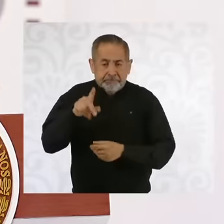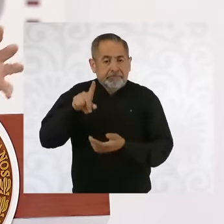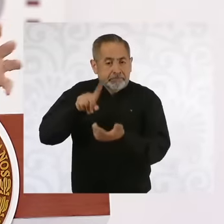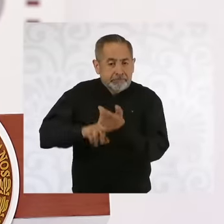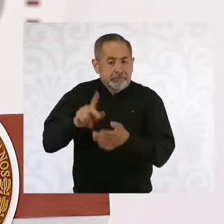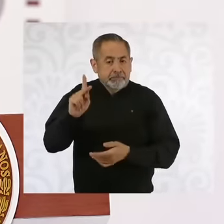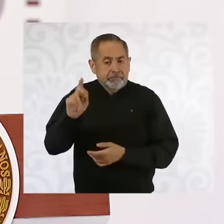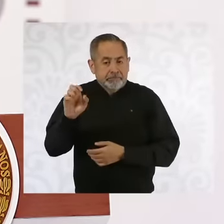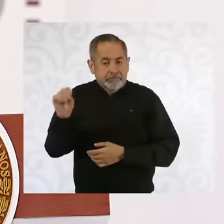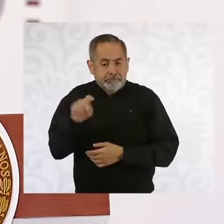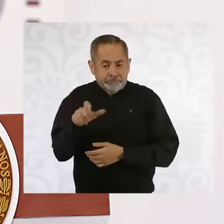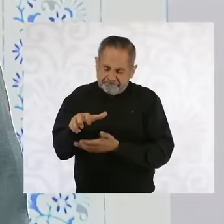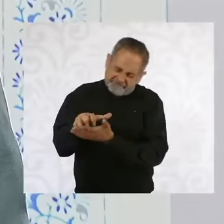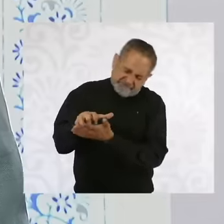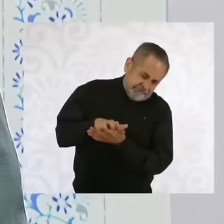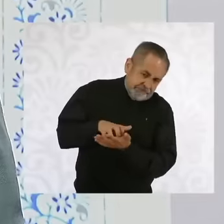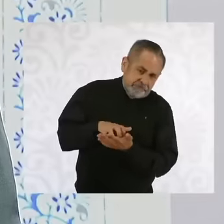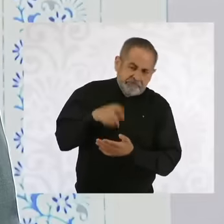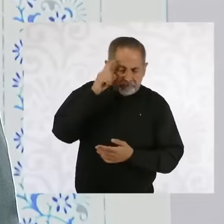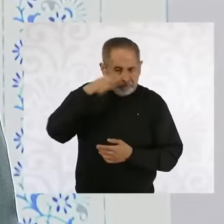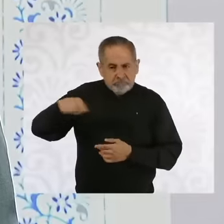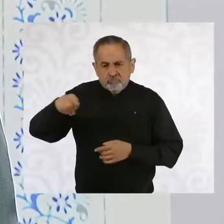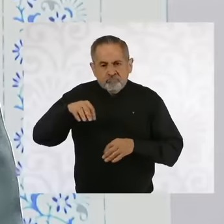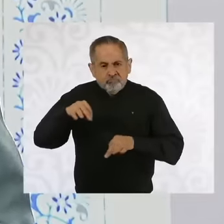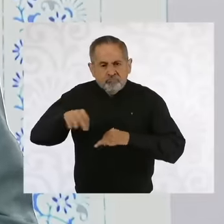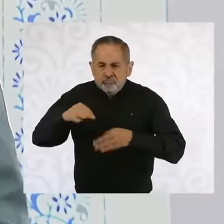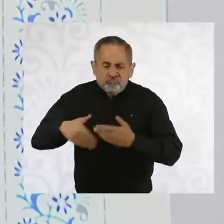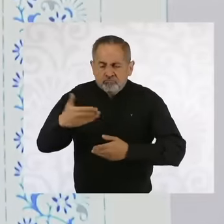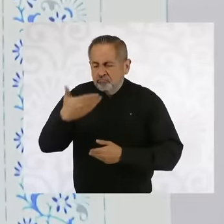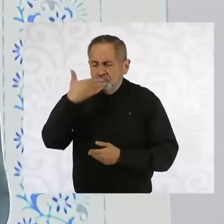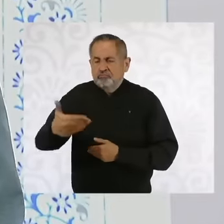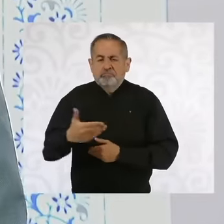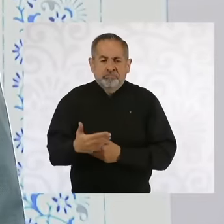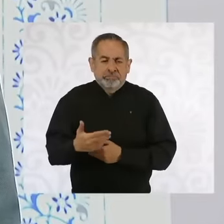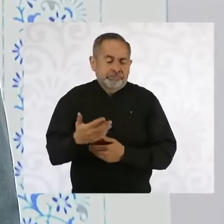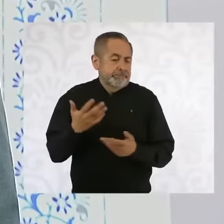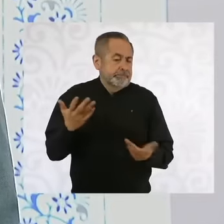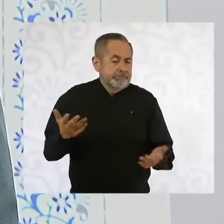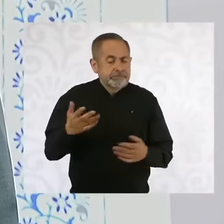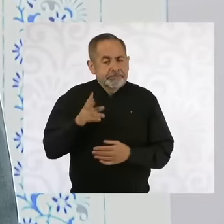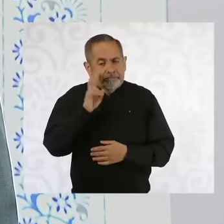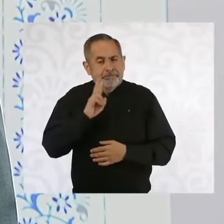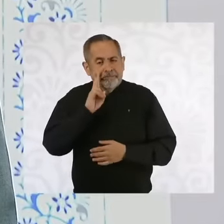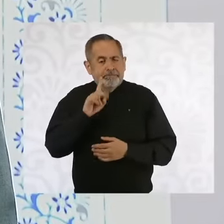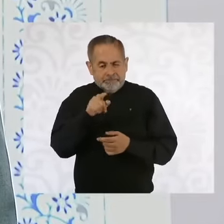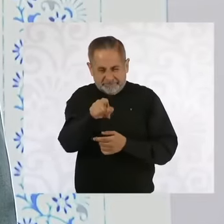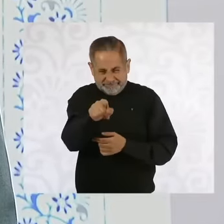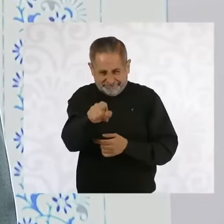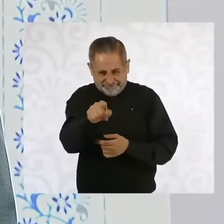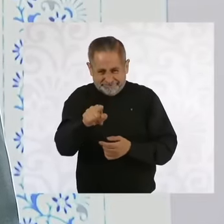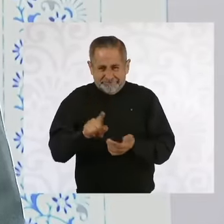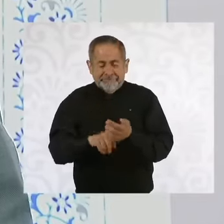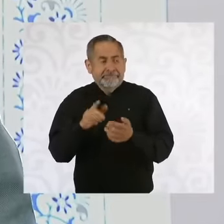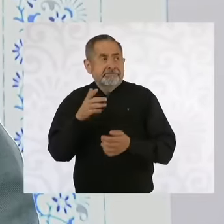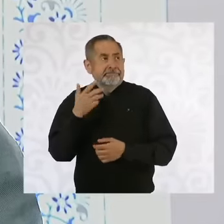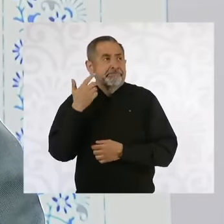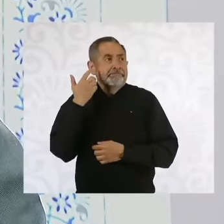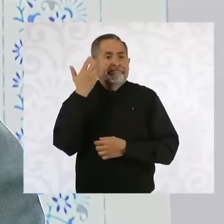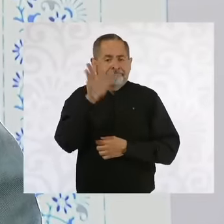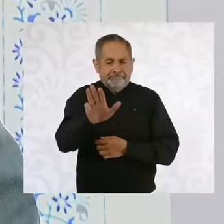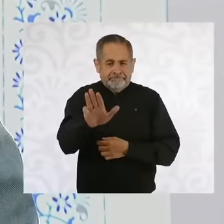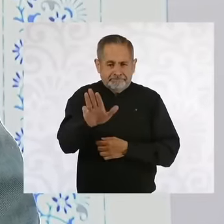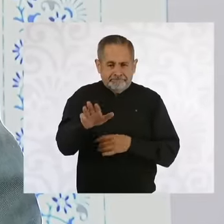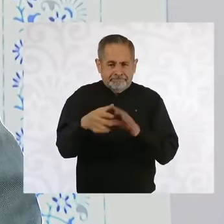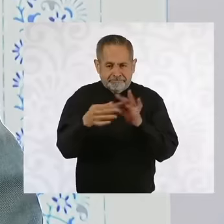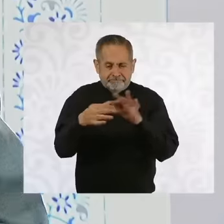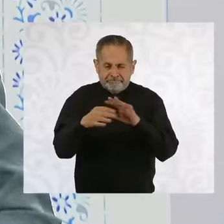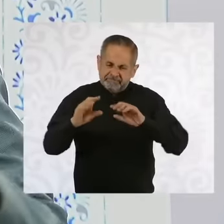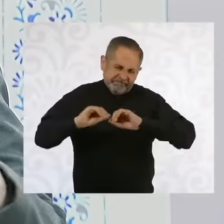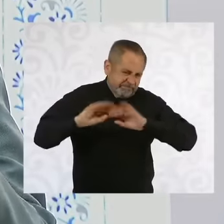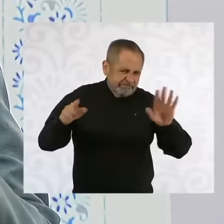also to make all of this more efficient, if you allow us, we will present it very soon to